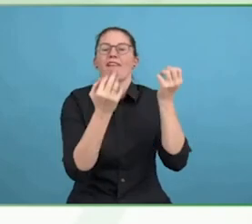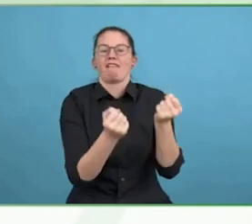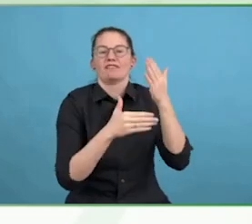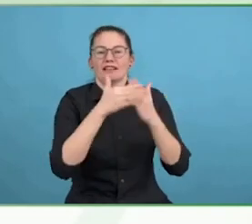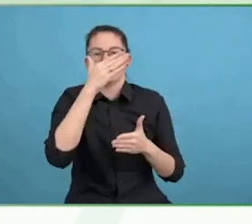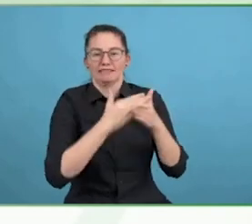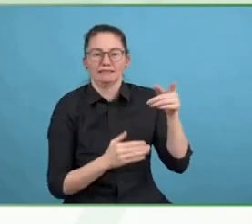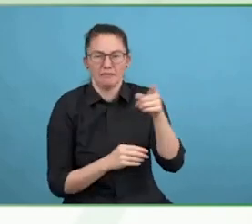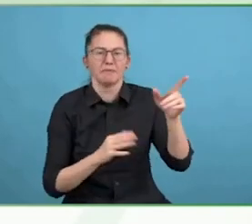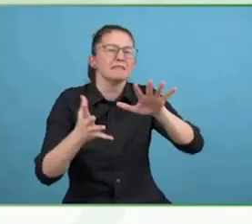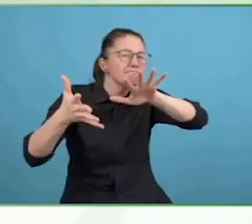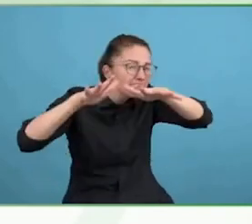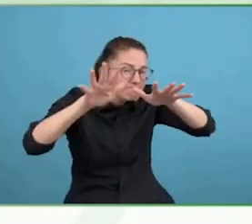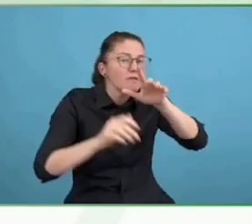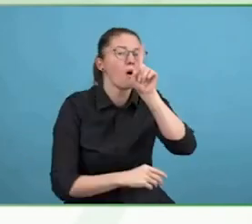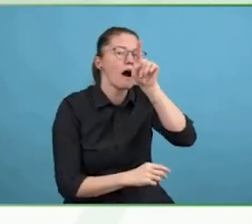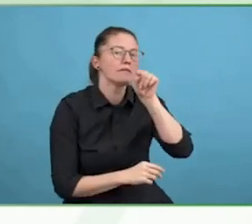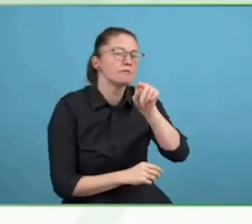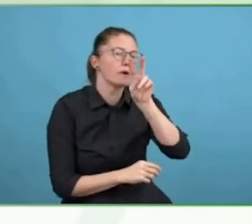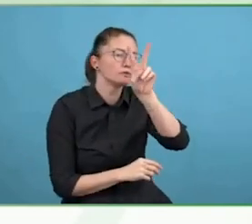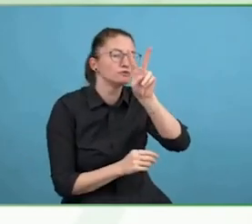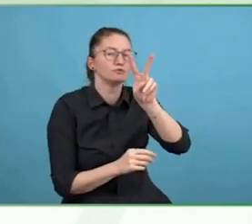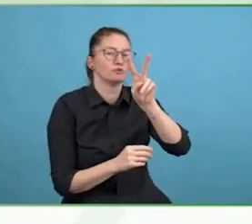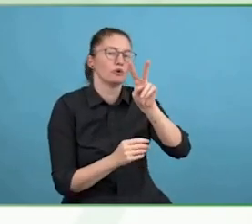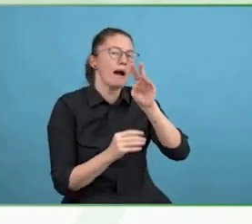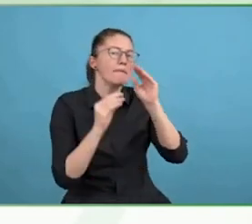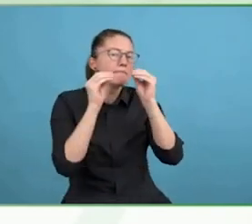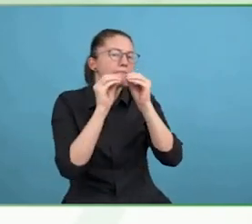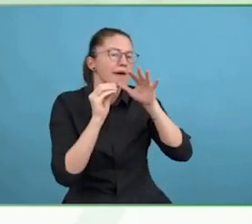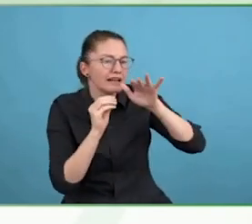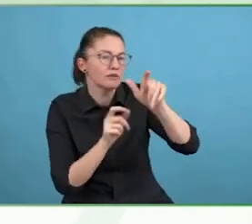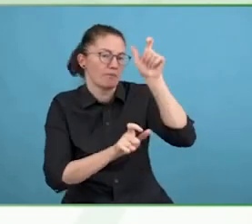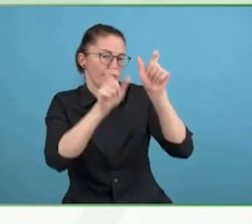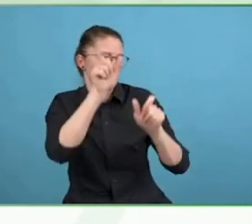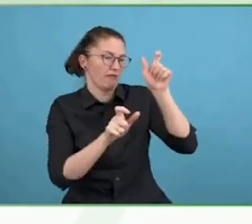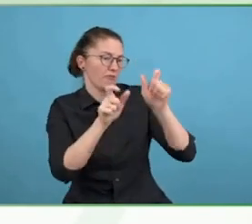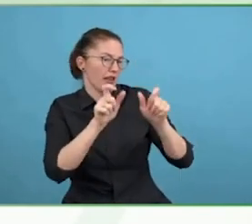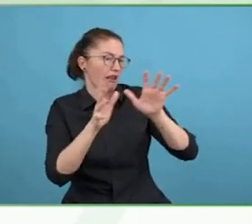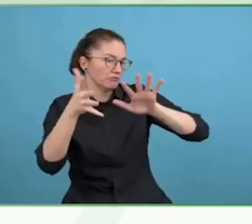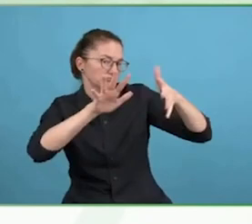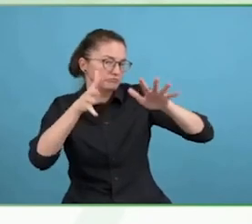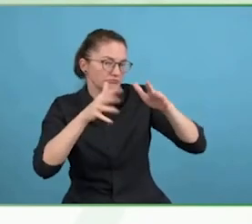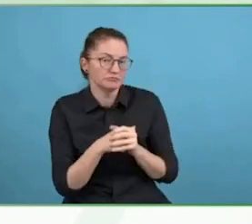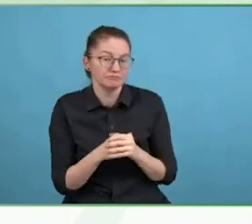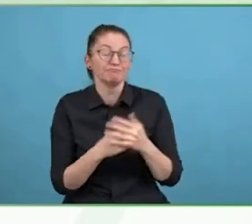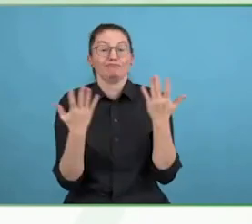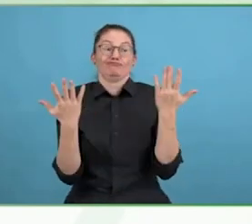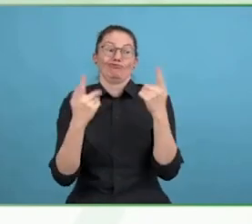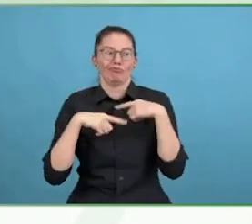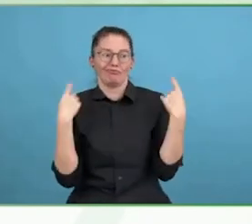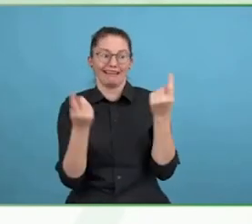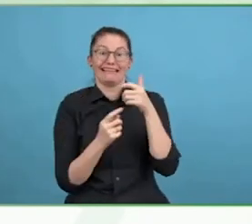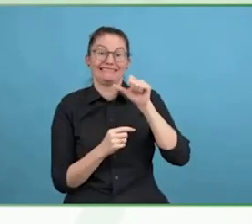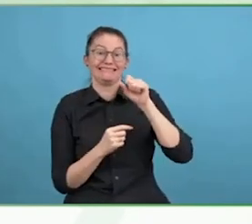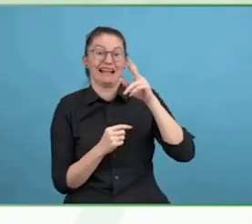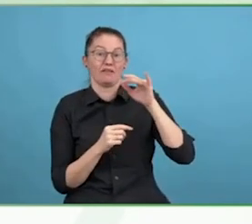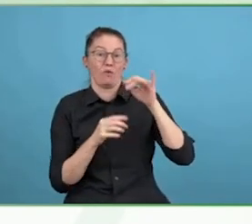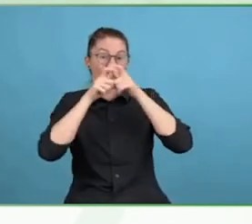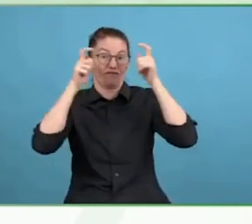There are economic benefits and we know that people with disabilities represent up to 7% of GDP in some countries.